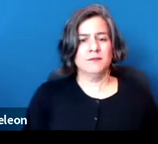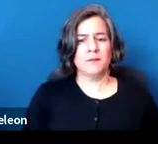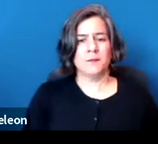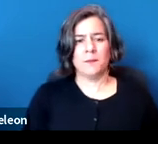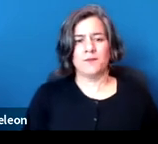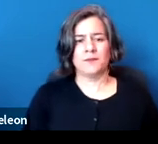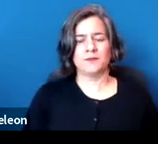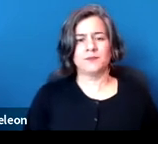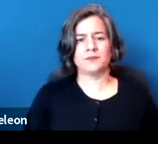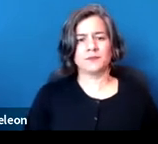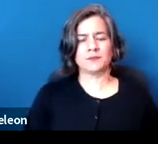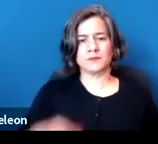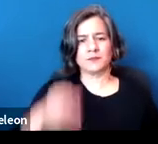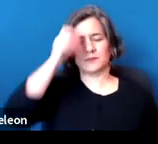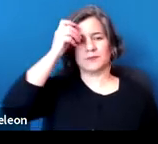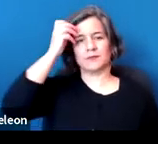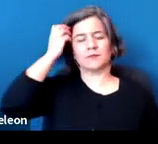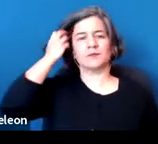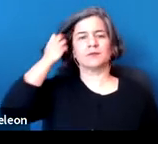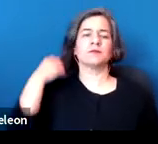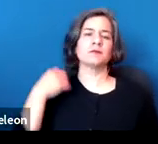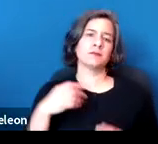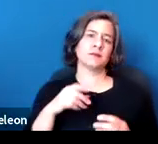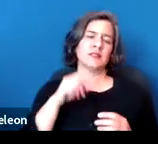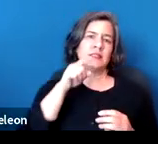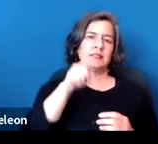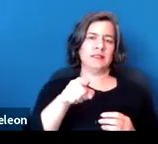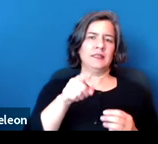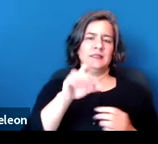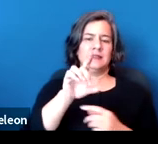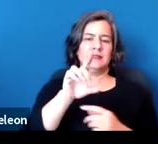The final thing that I wanted to say about this accommodation request in particular is